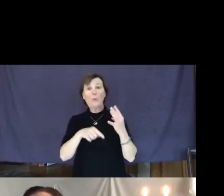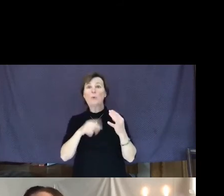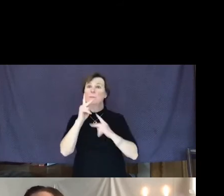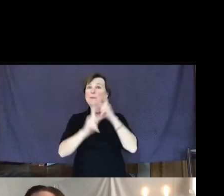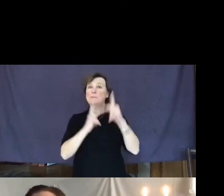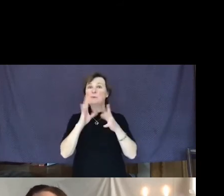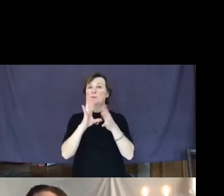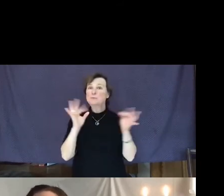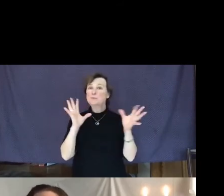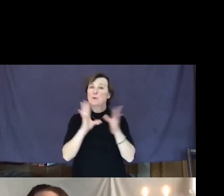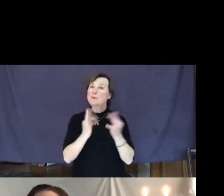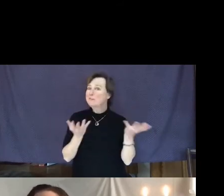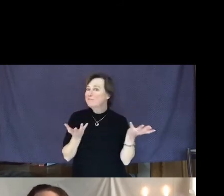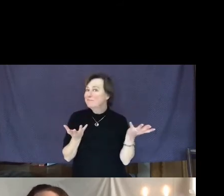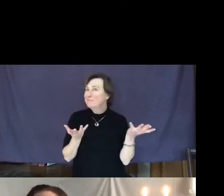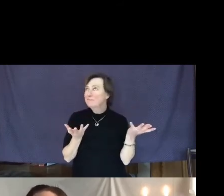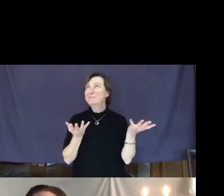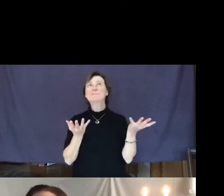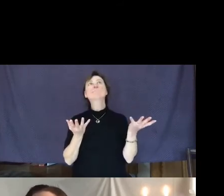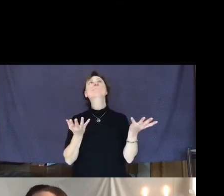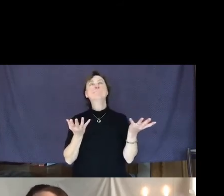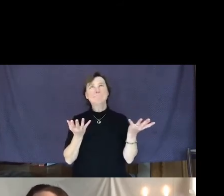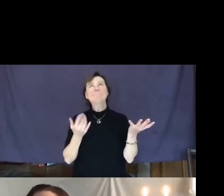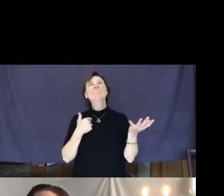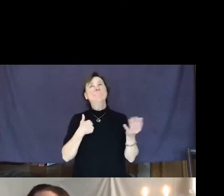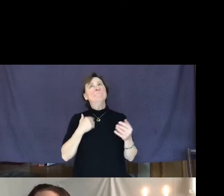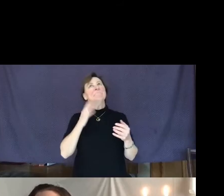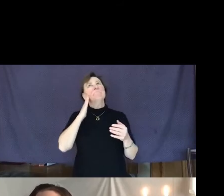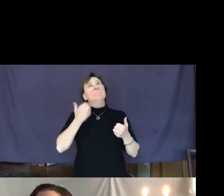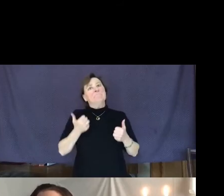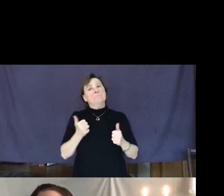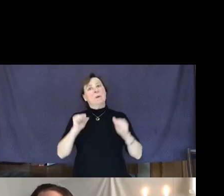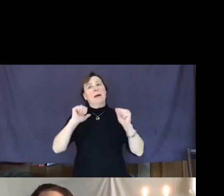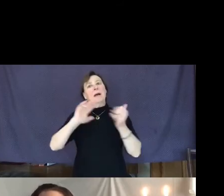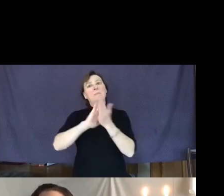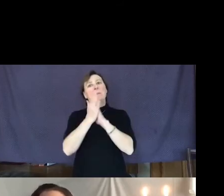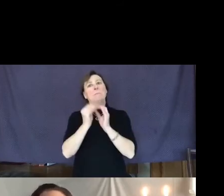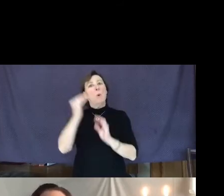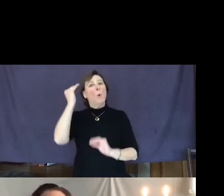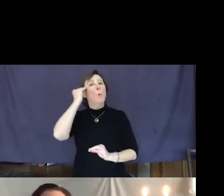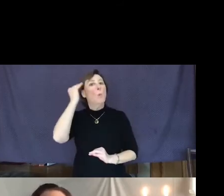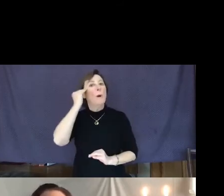I think trying to be more aware of opportunities when they appear